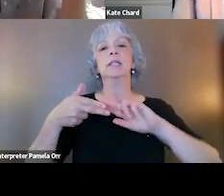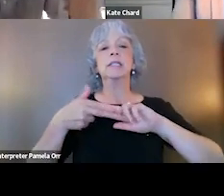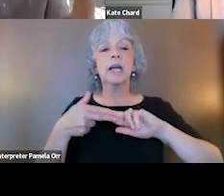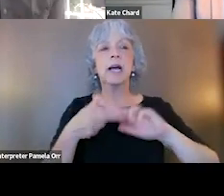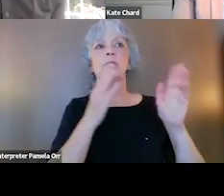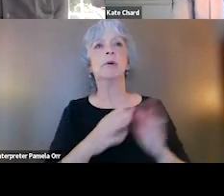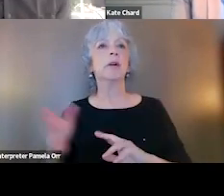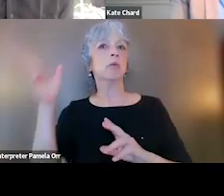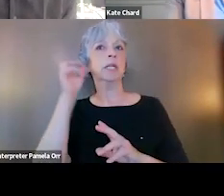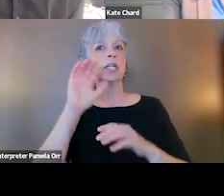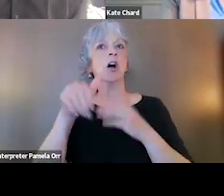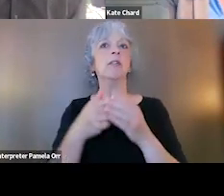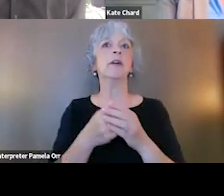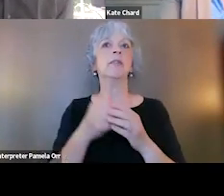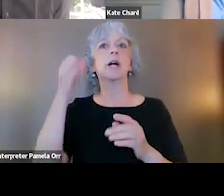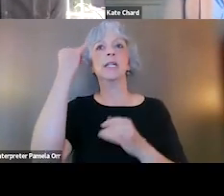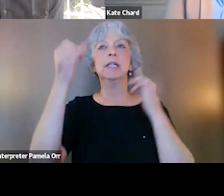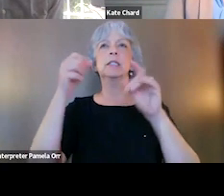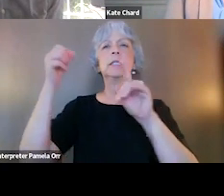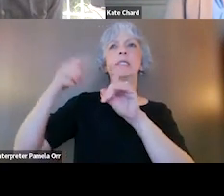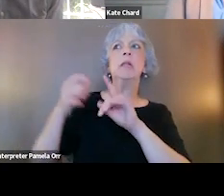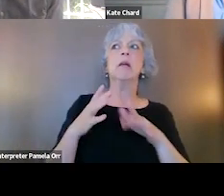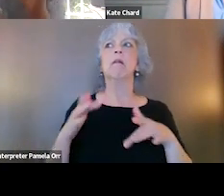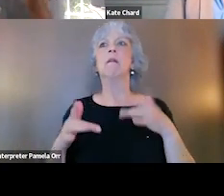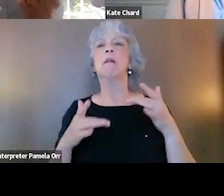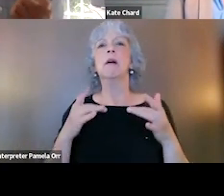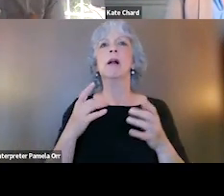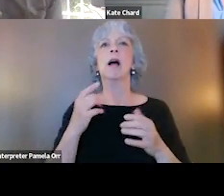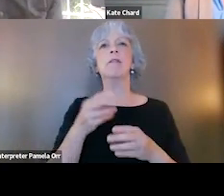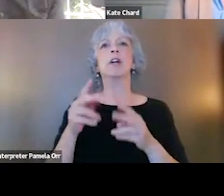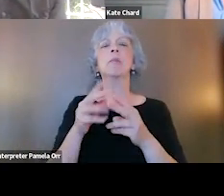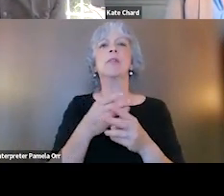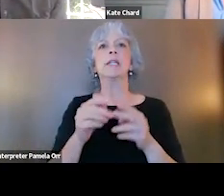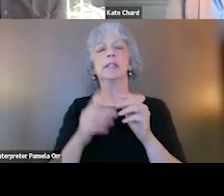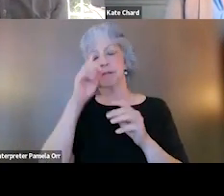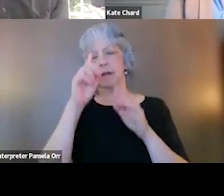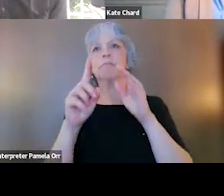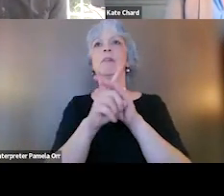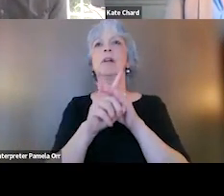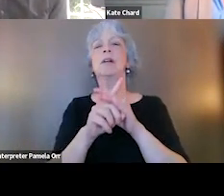all these other ideas are stimulated and thinking about. And so I'm just gonna name a couple that popped out to me as you were talking that I think I'll come back to